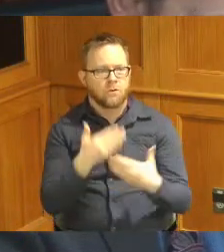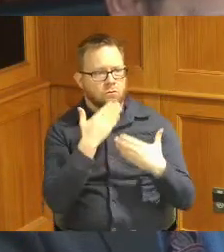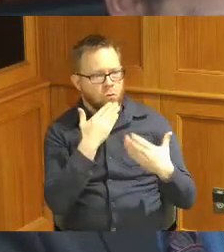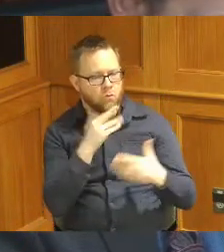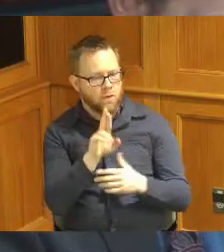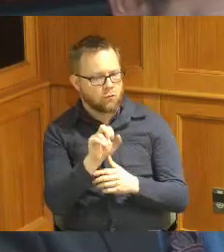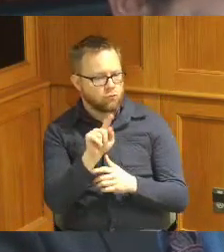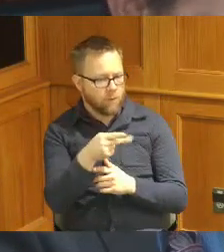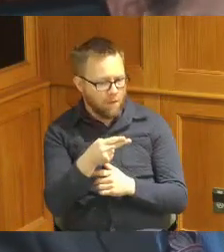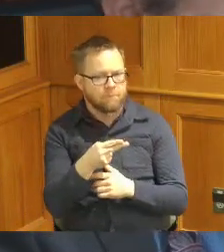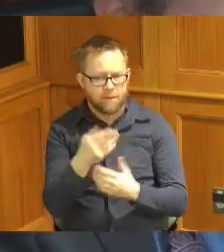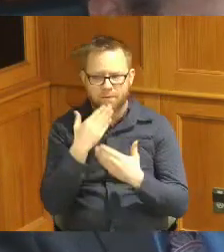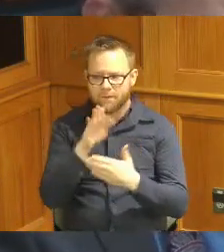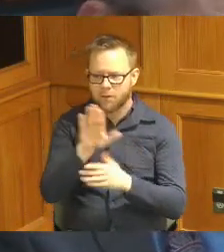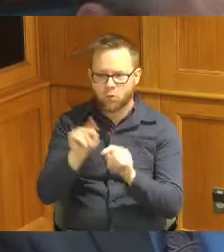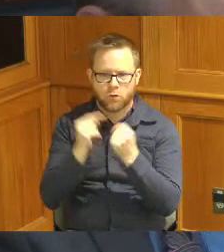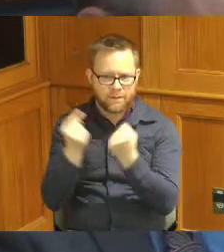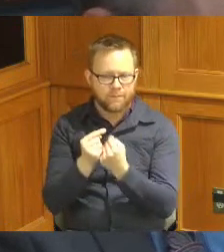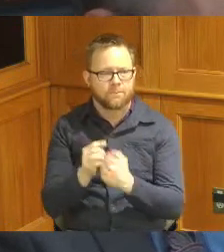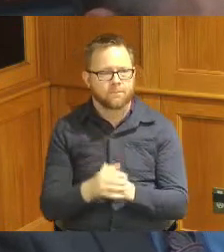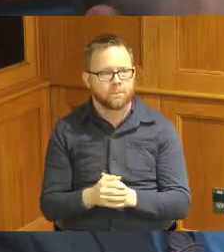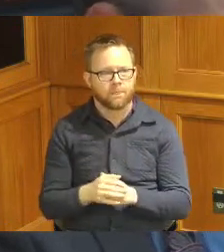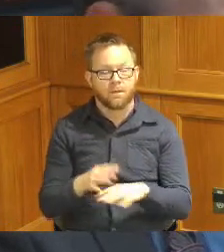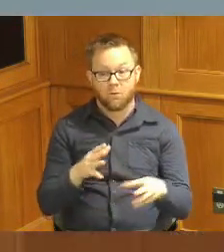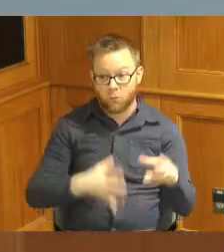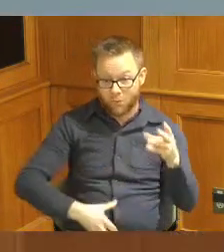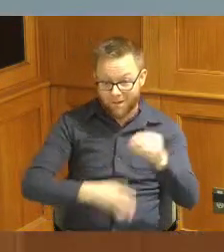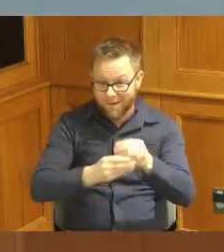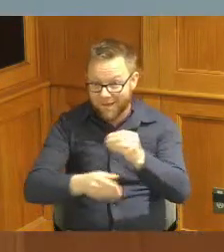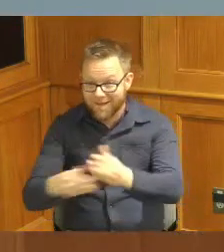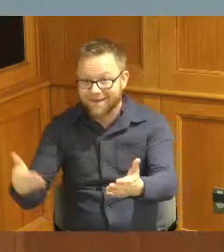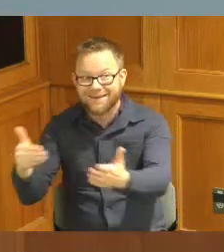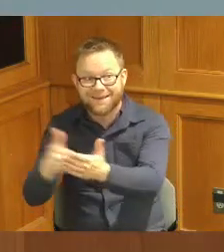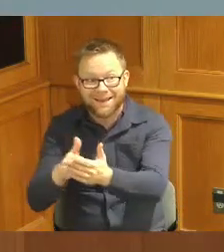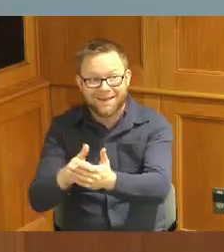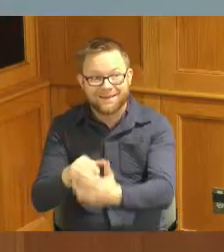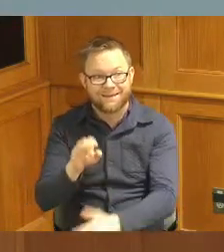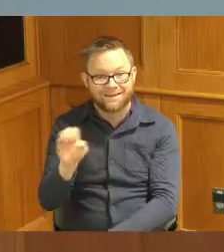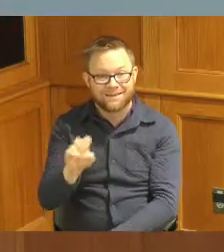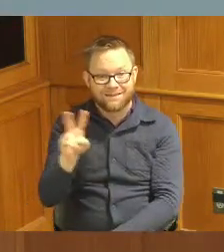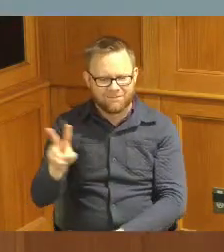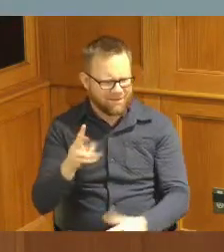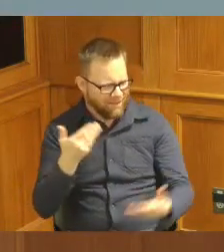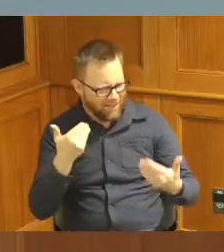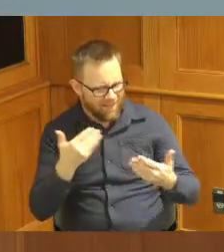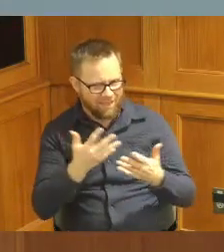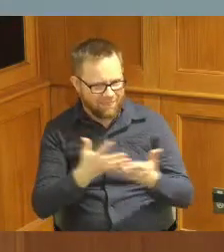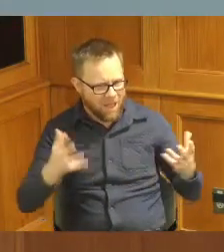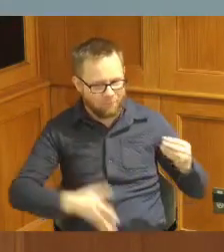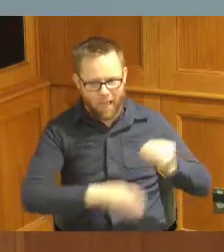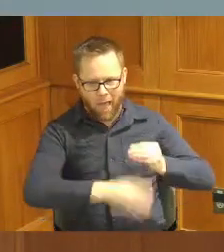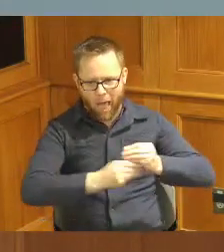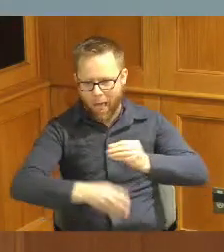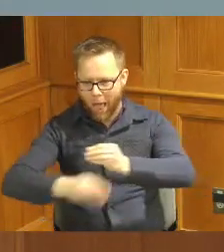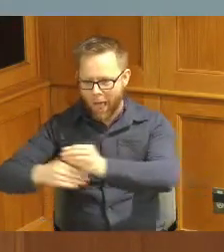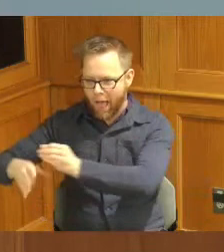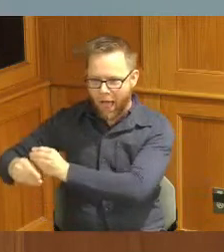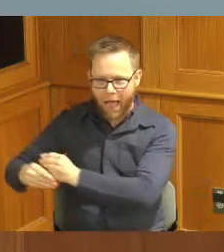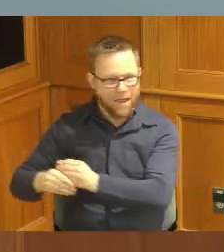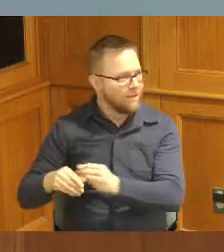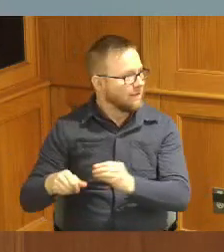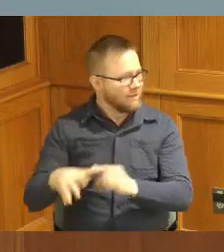for all their efforts just to kind of I want like EV Explorer is that environmental friendly